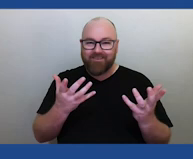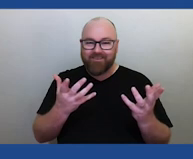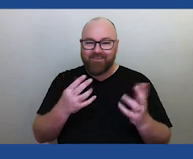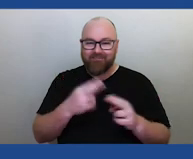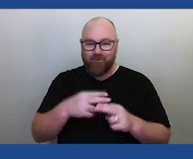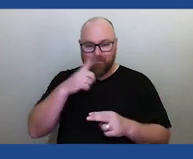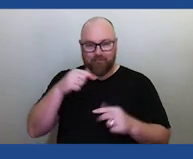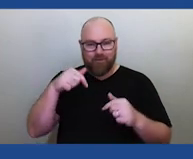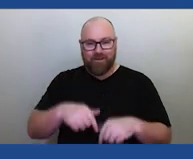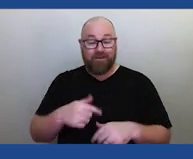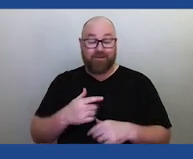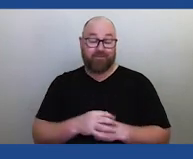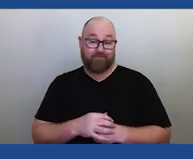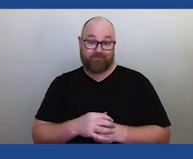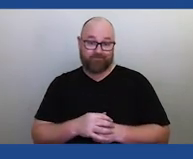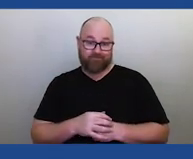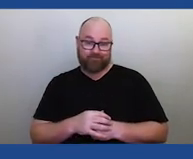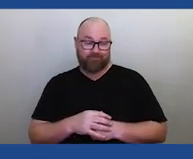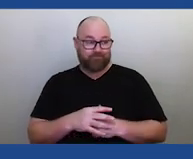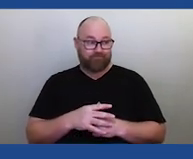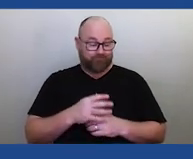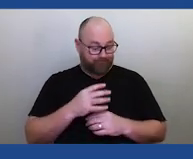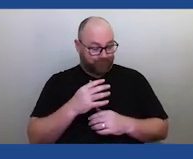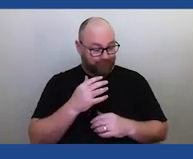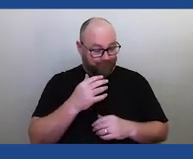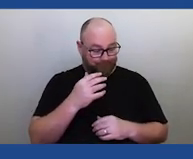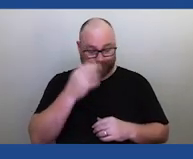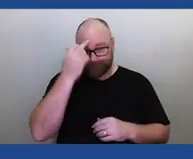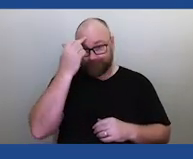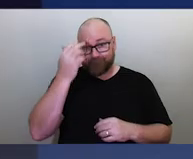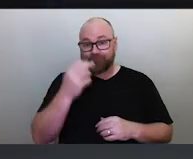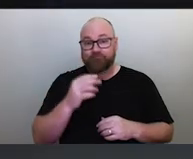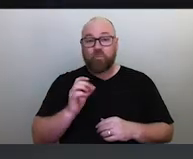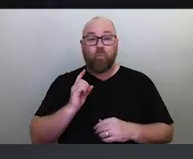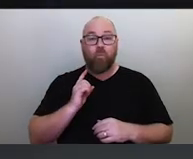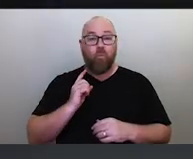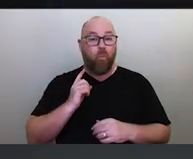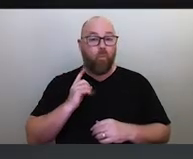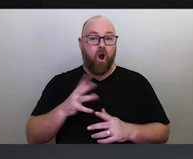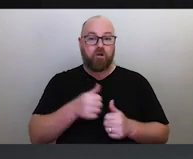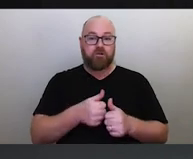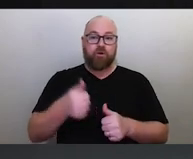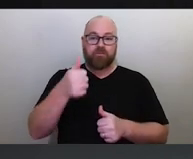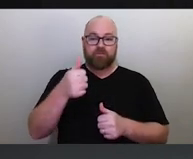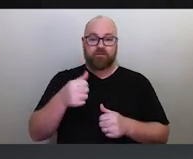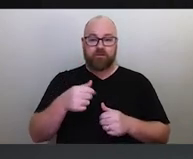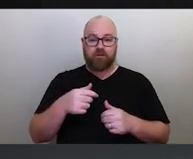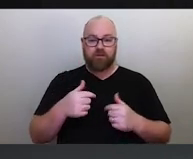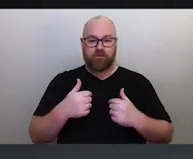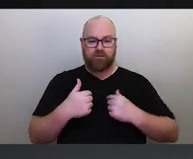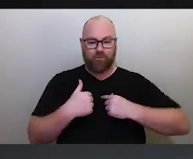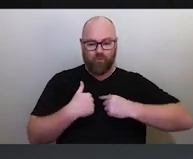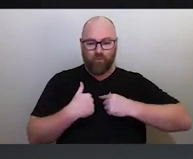The delusions of white supremacy and that 'we are the ones', Uh, not the ones, you know?